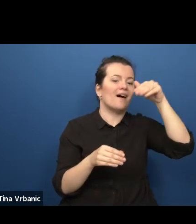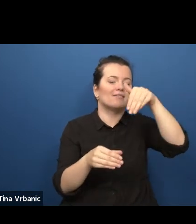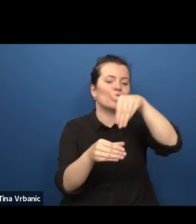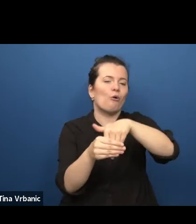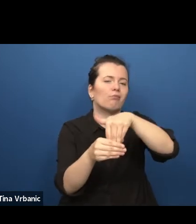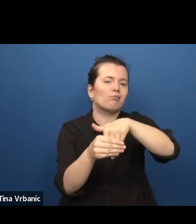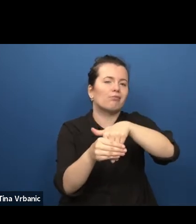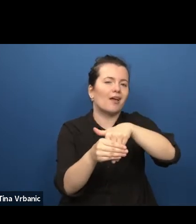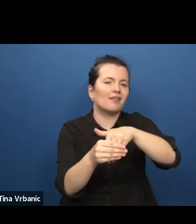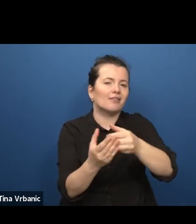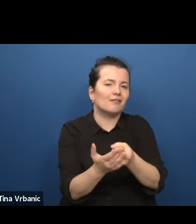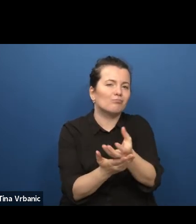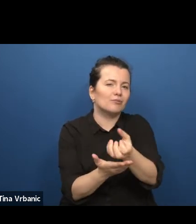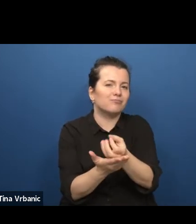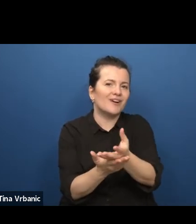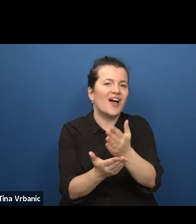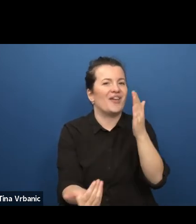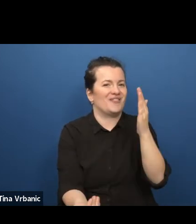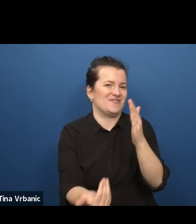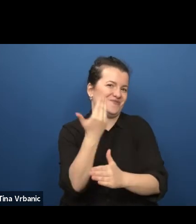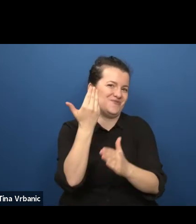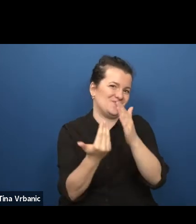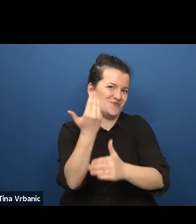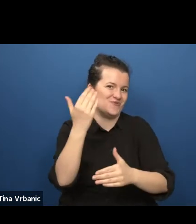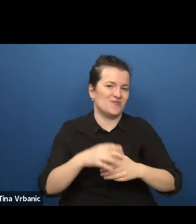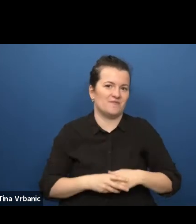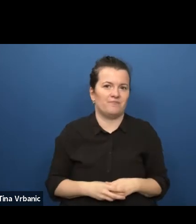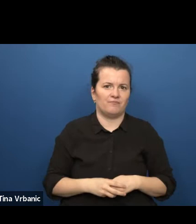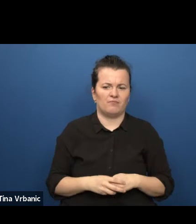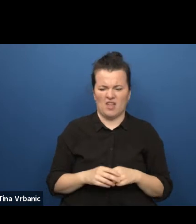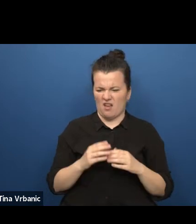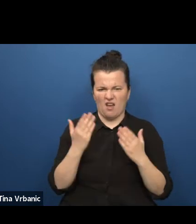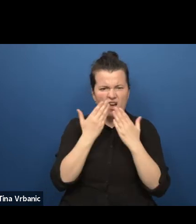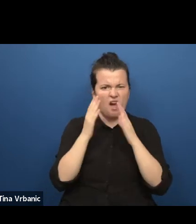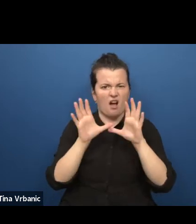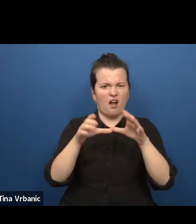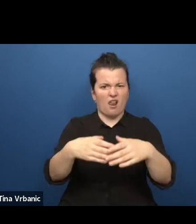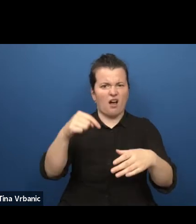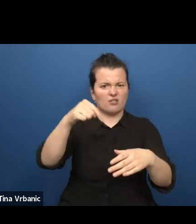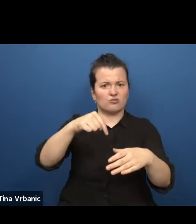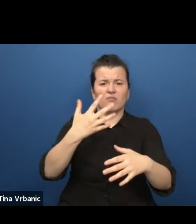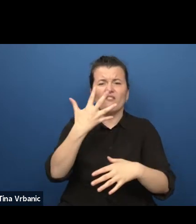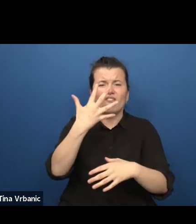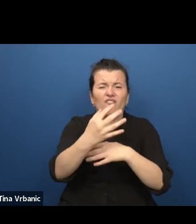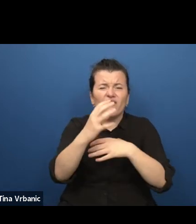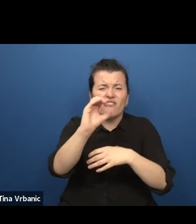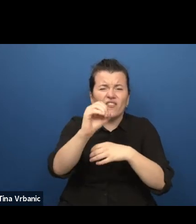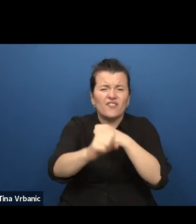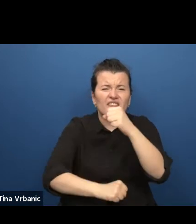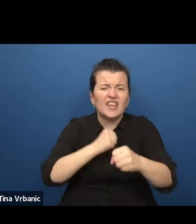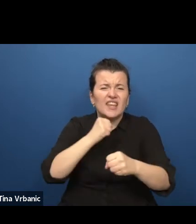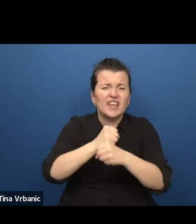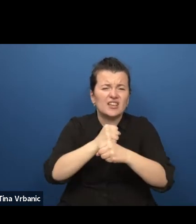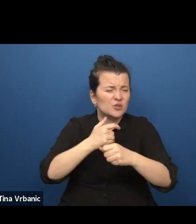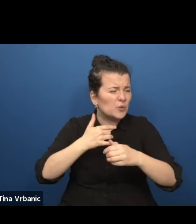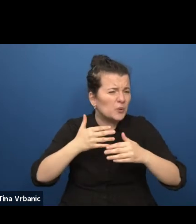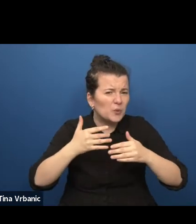Why is the classroom after 50 years still such an inspiring and urgent place to make theatre for?